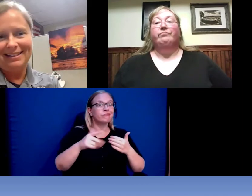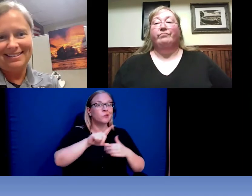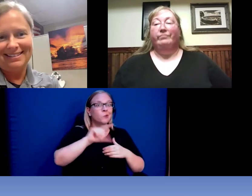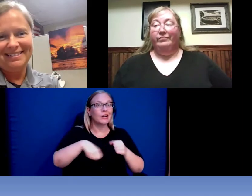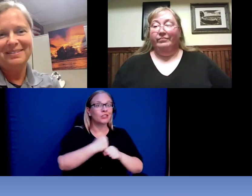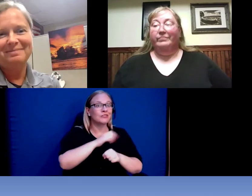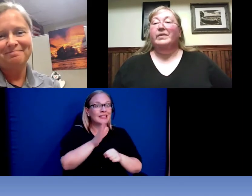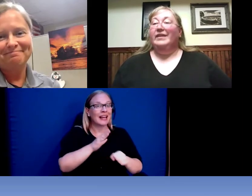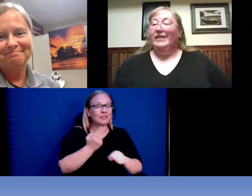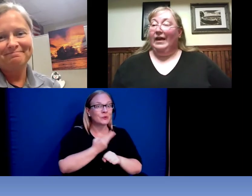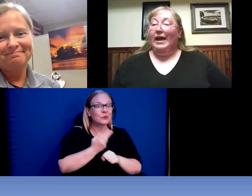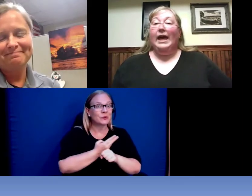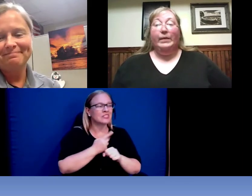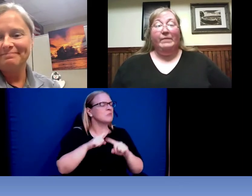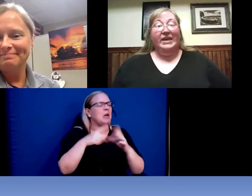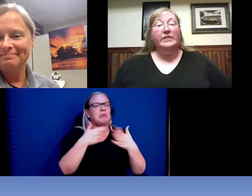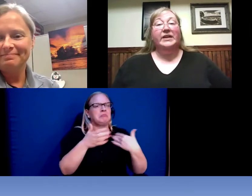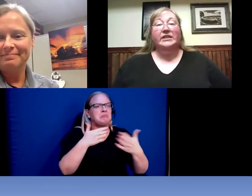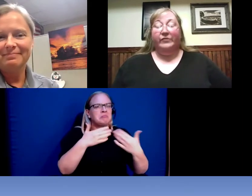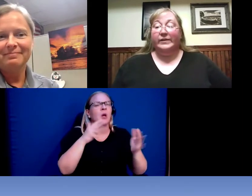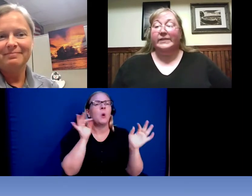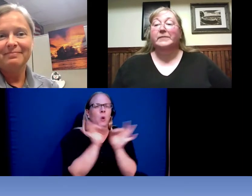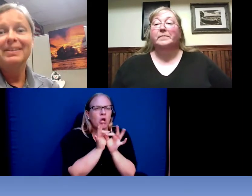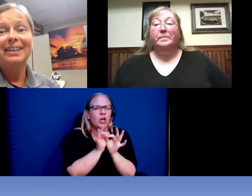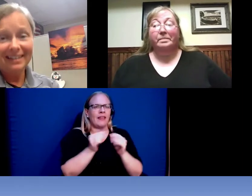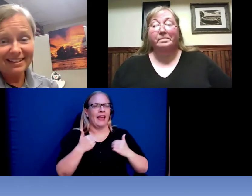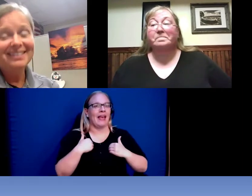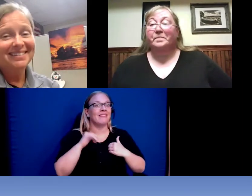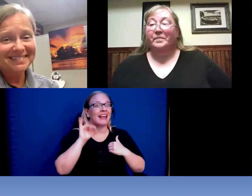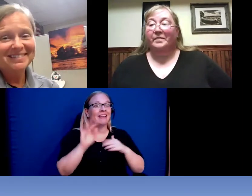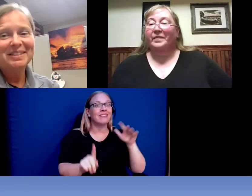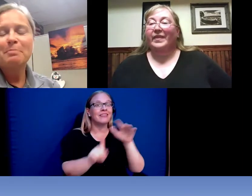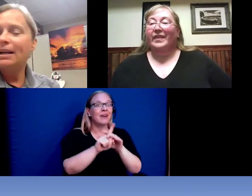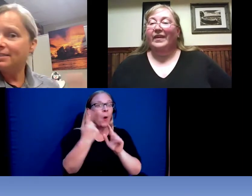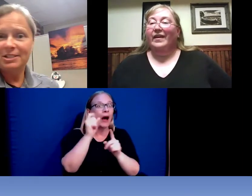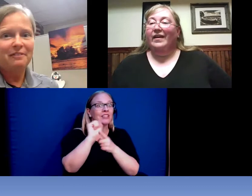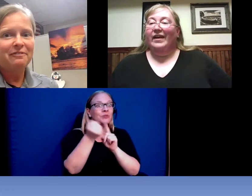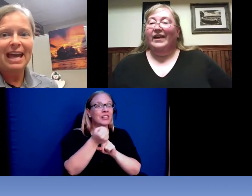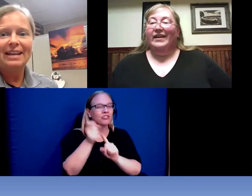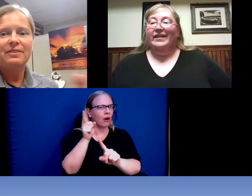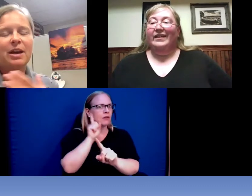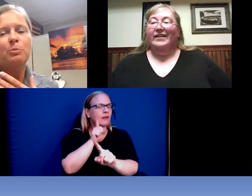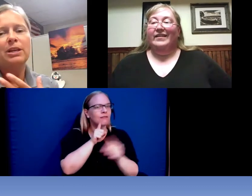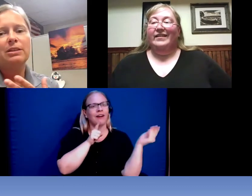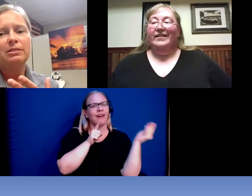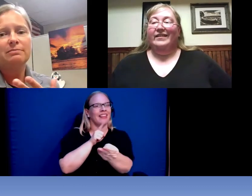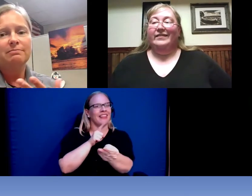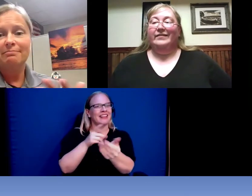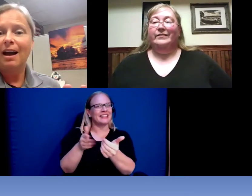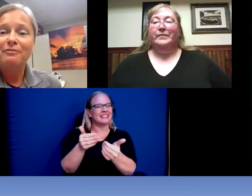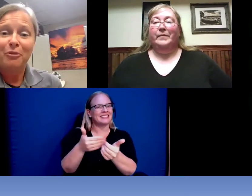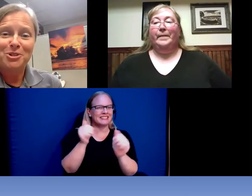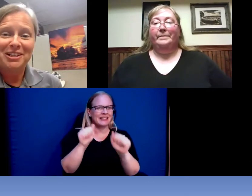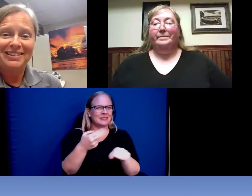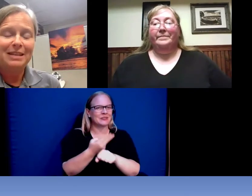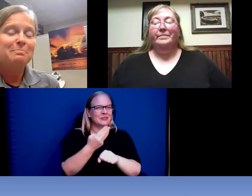. >> DEBBIE JONES: It makes a big difference. >> Reanna : Stuff again we unfortunately -- I